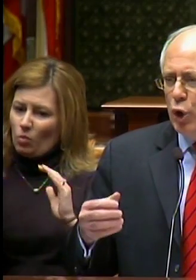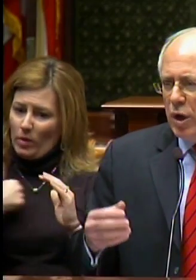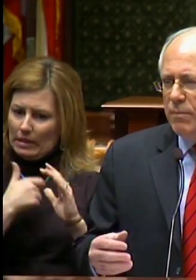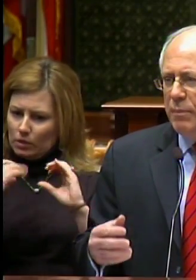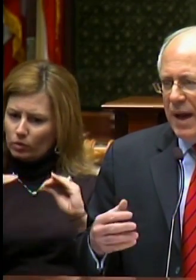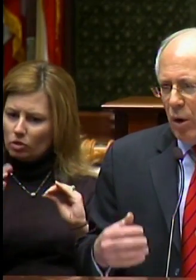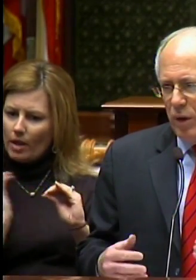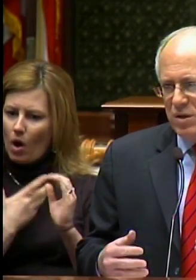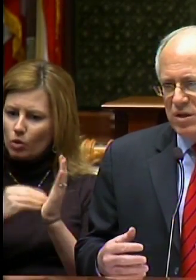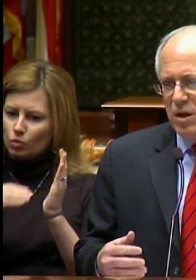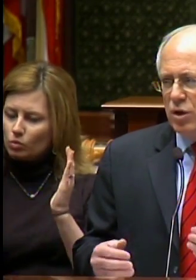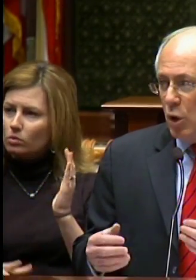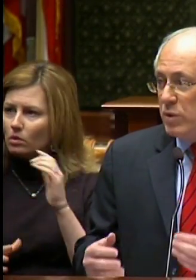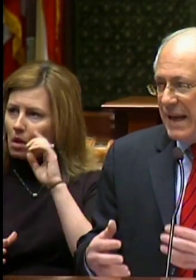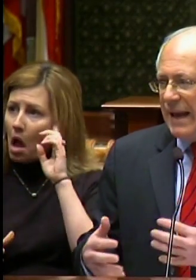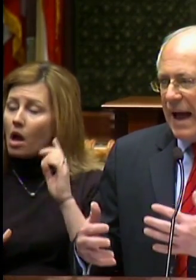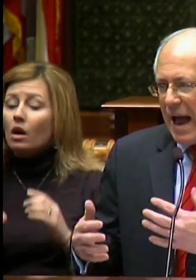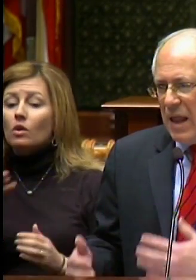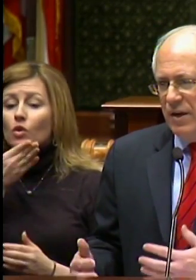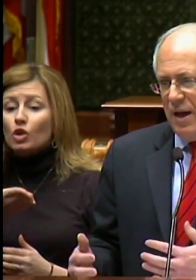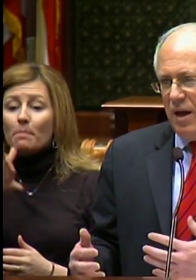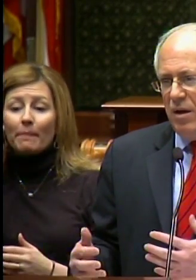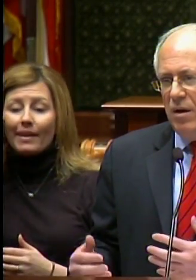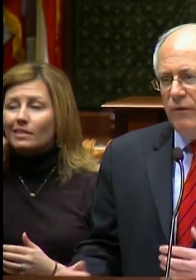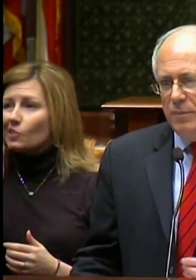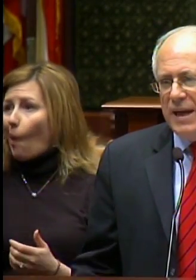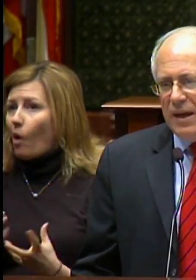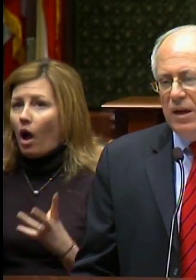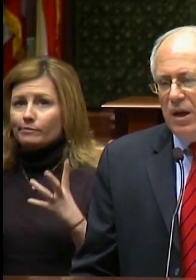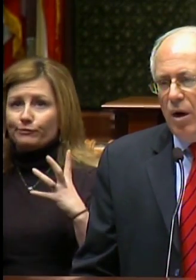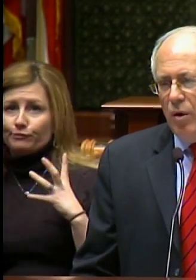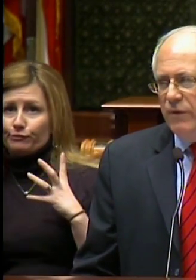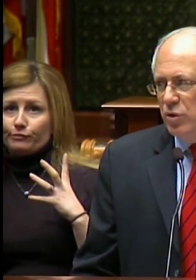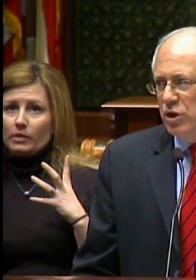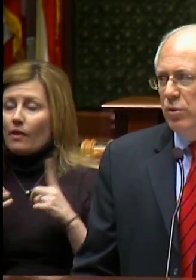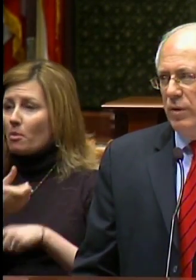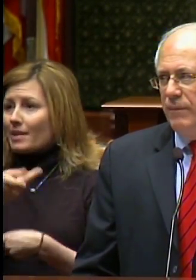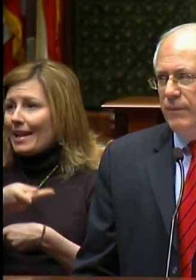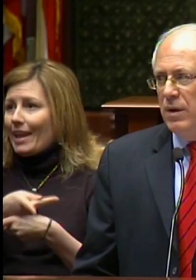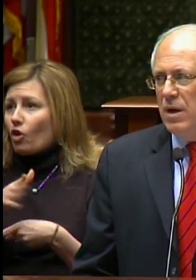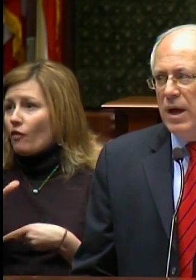Good parents don’t take a holiday from taking care of their children.